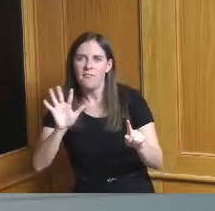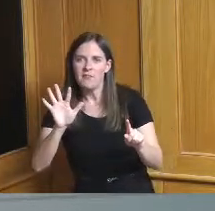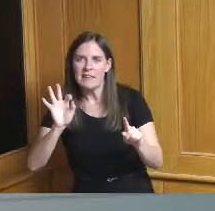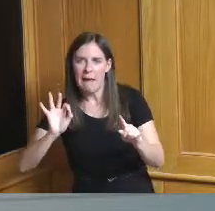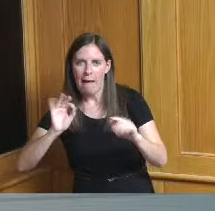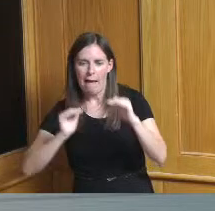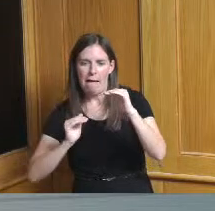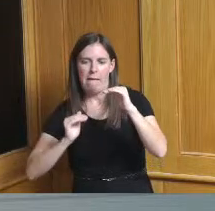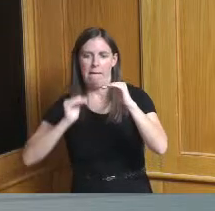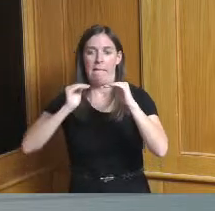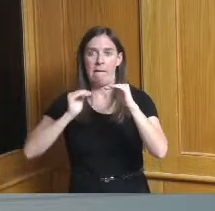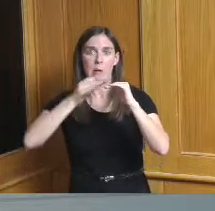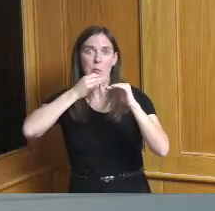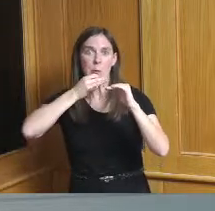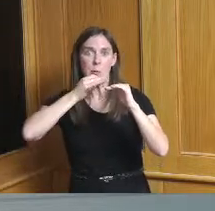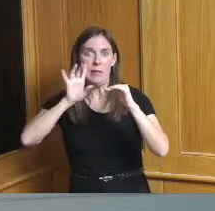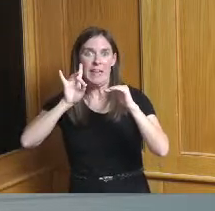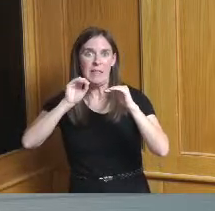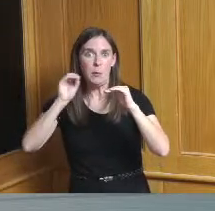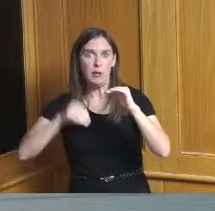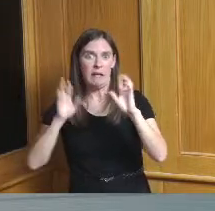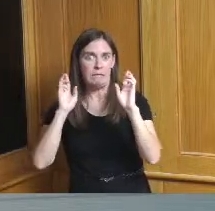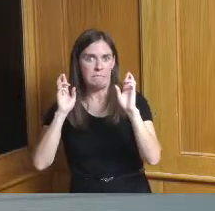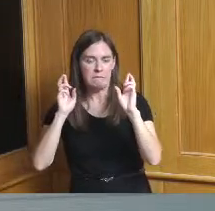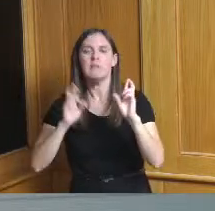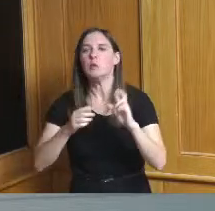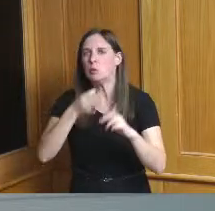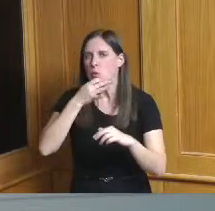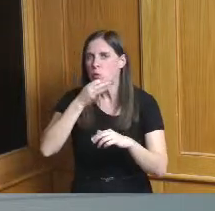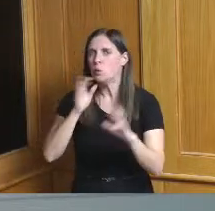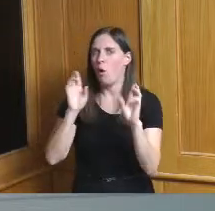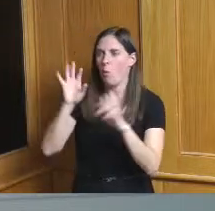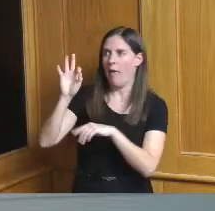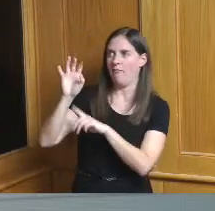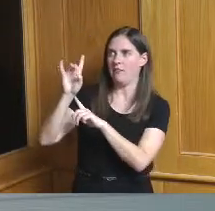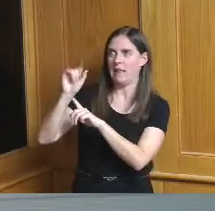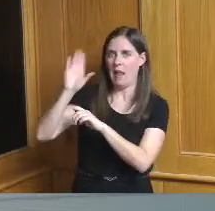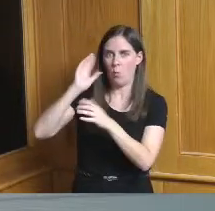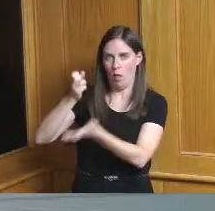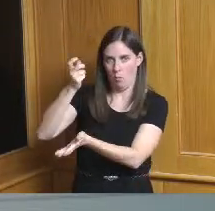and then we are hopeful that in the coming weeks the FDA will approve a vaccine for those that are